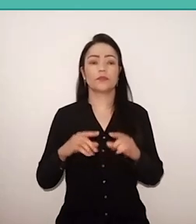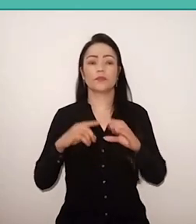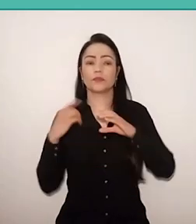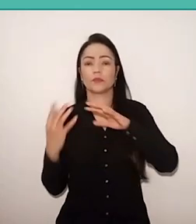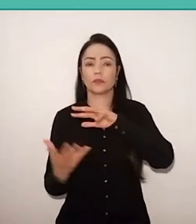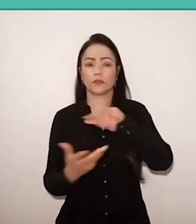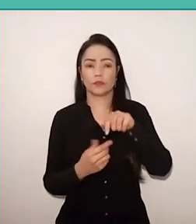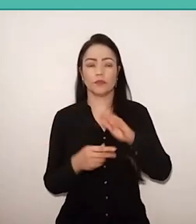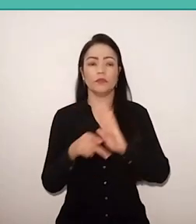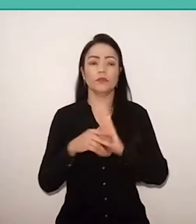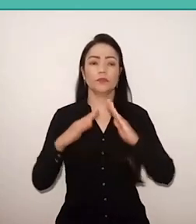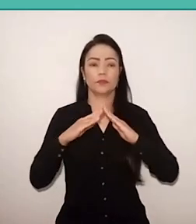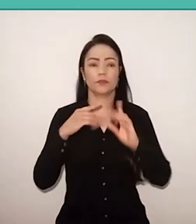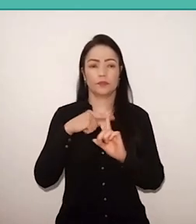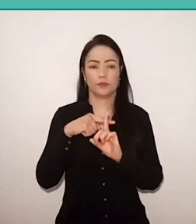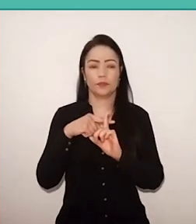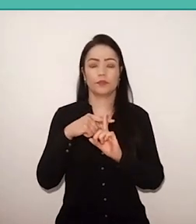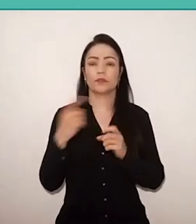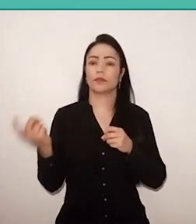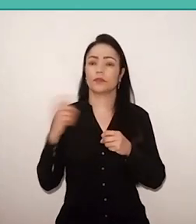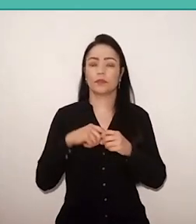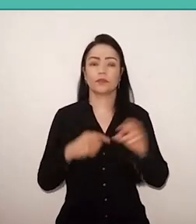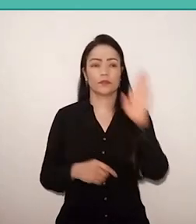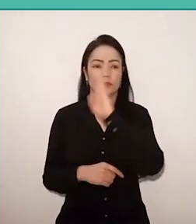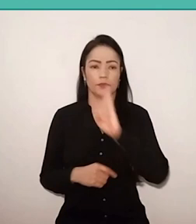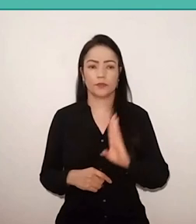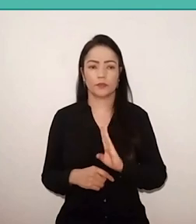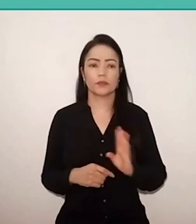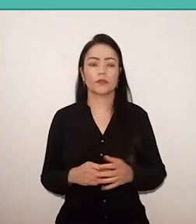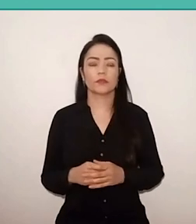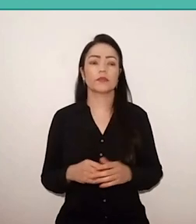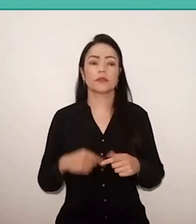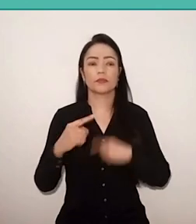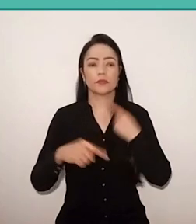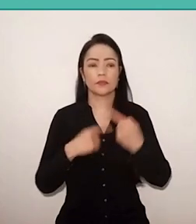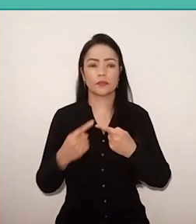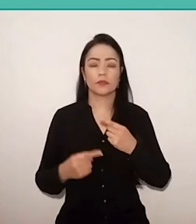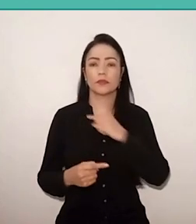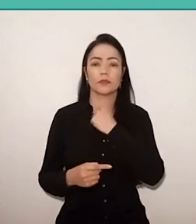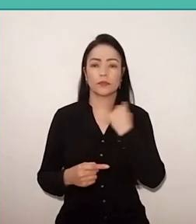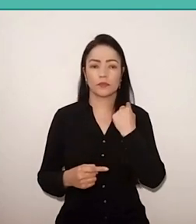when he returned to Brazil, and died in 1997.